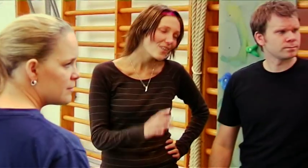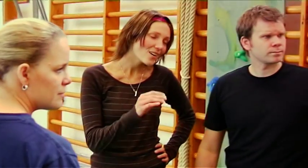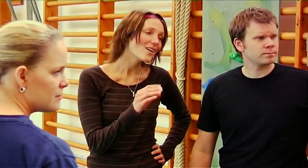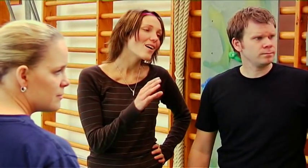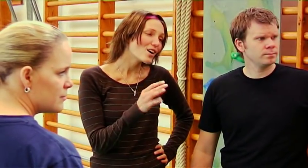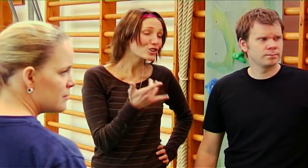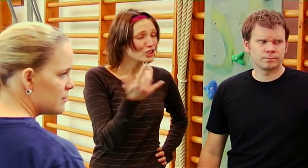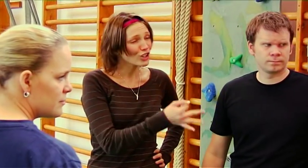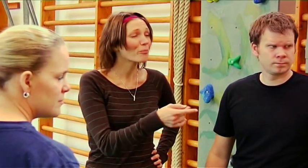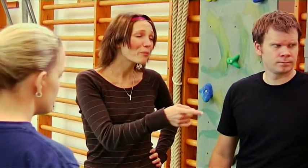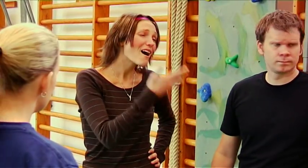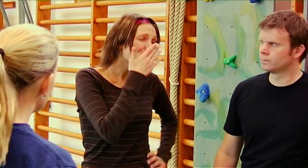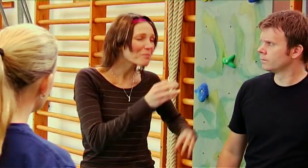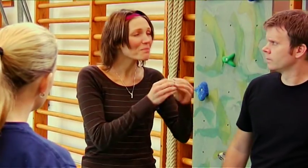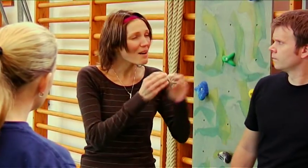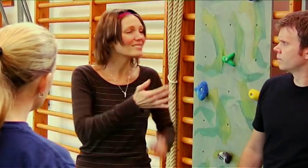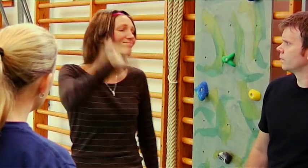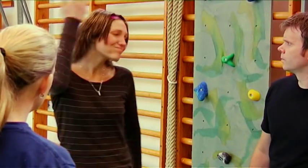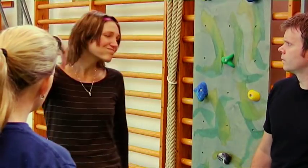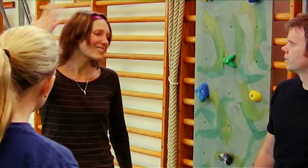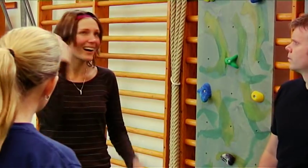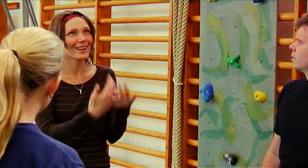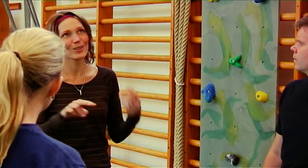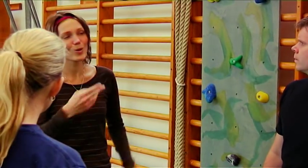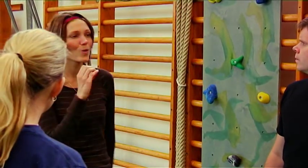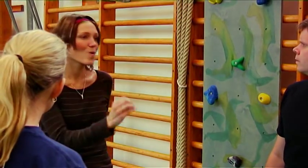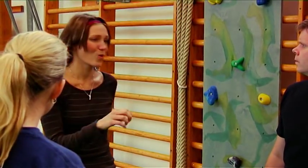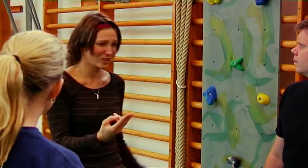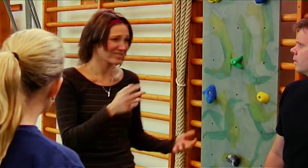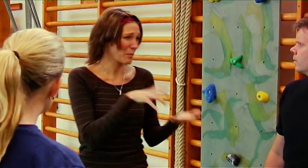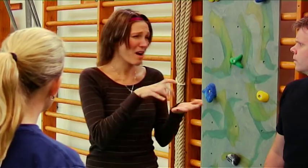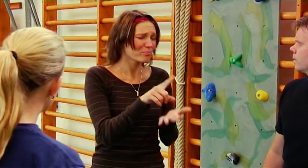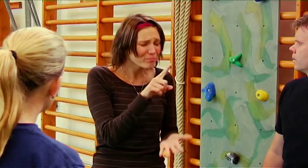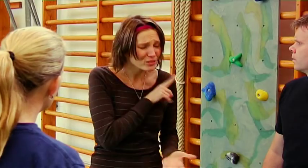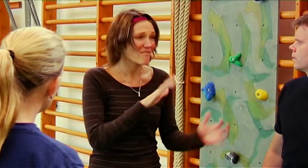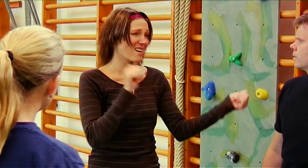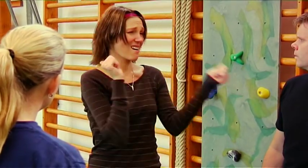Yees, that was a long time ago. Not now when society's changed a lot.